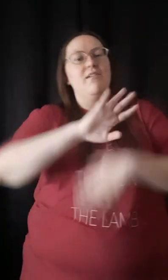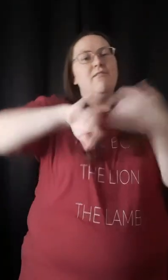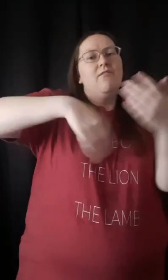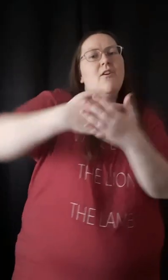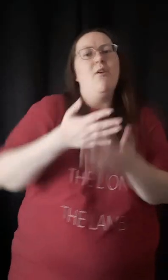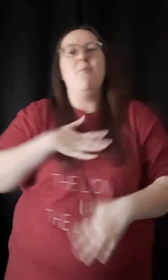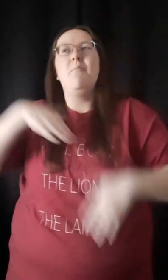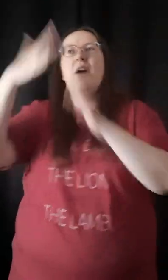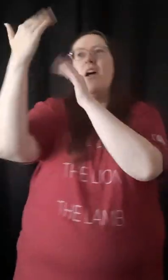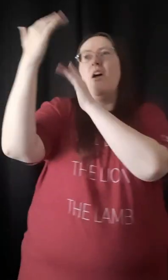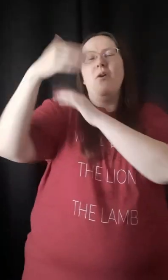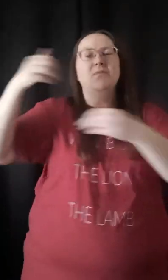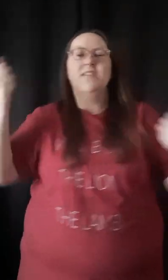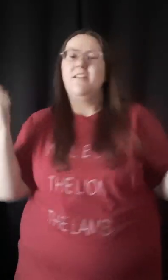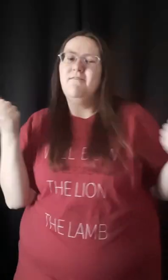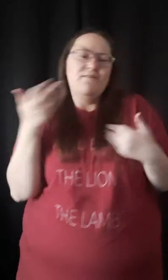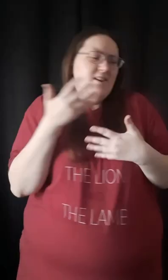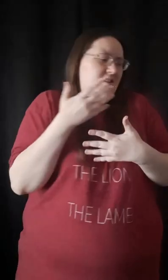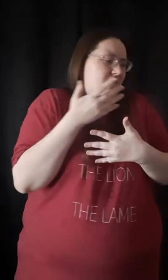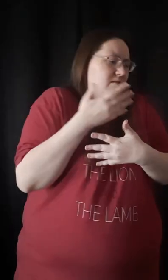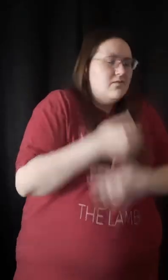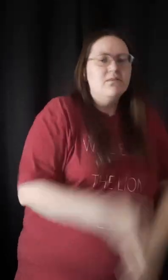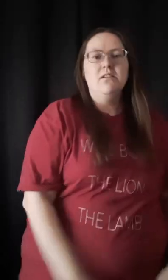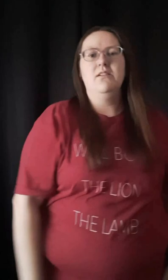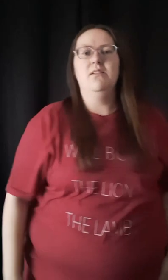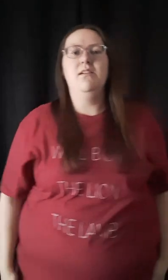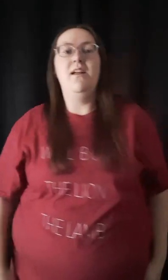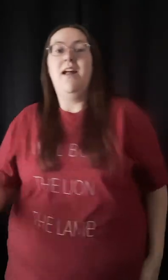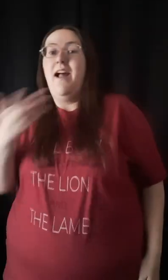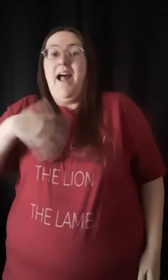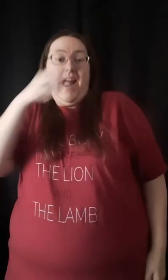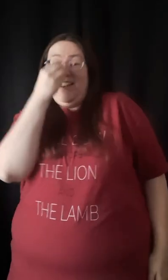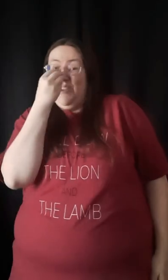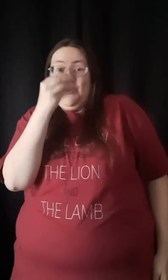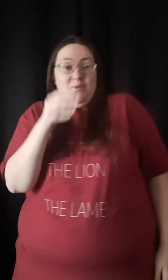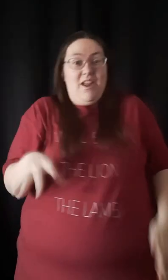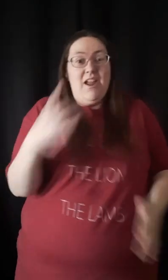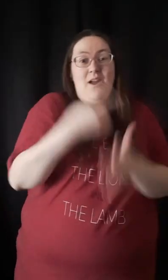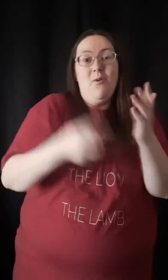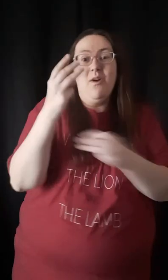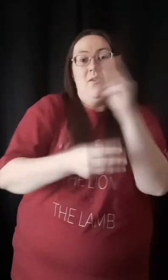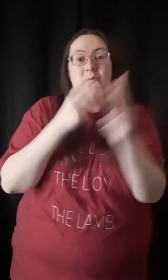God above all my hopes and fears And I don't care